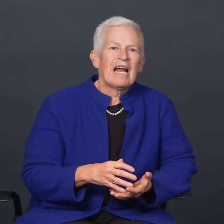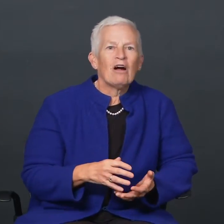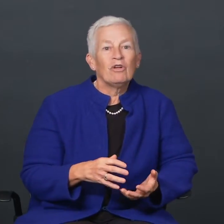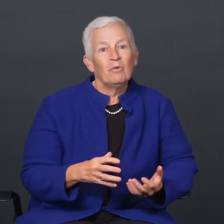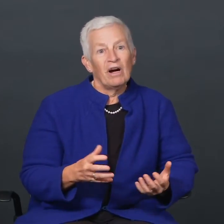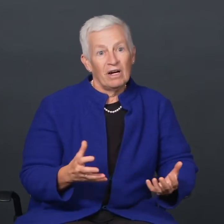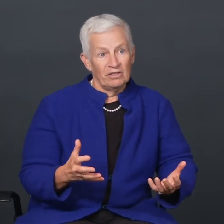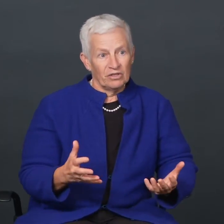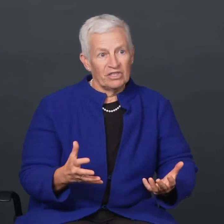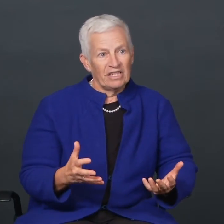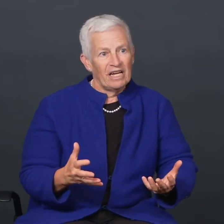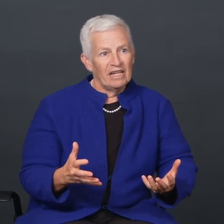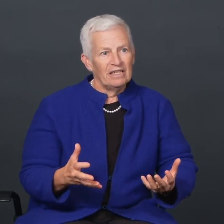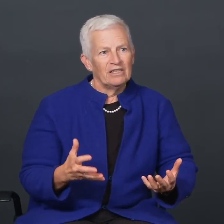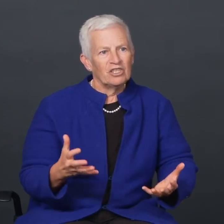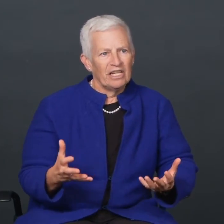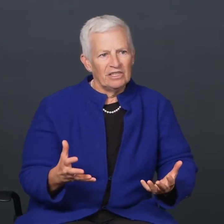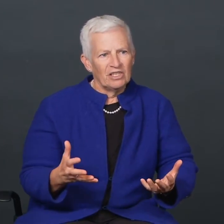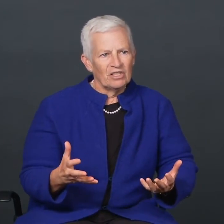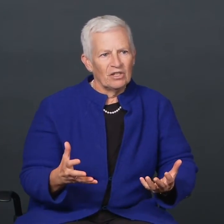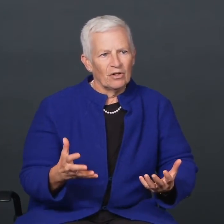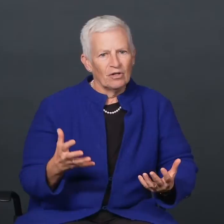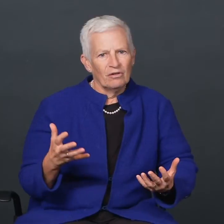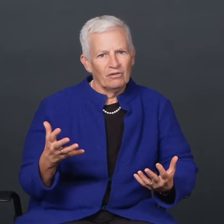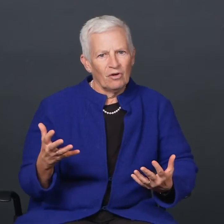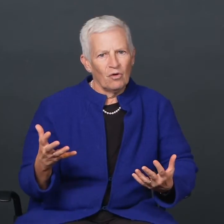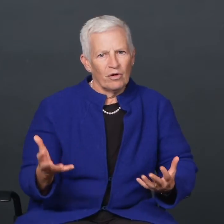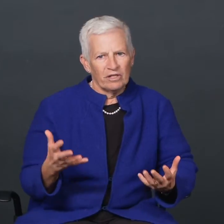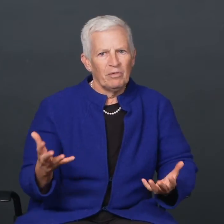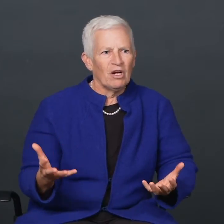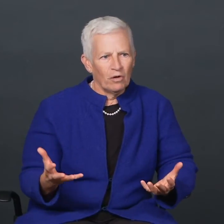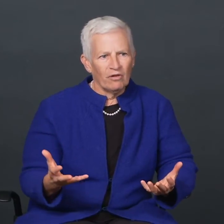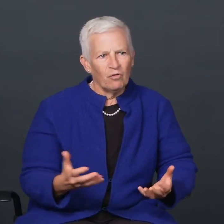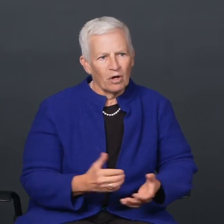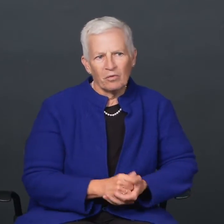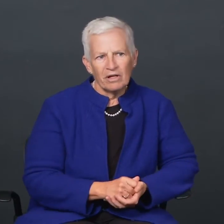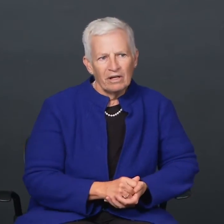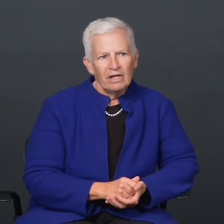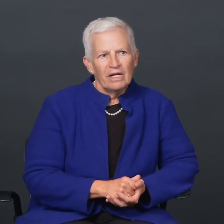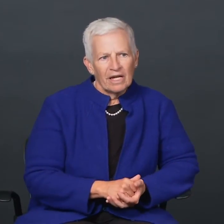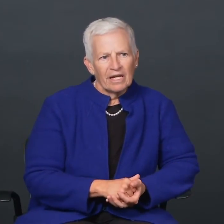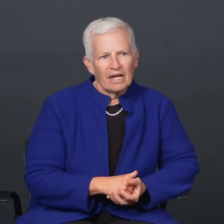and then have you understand changes that are going to be going forward.